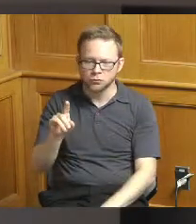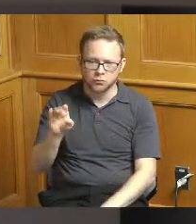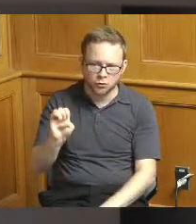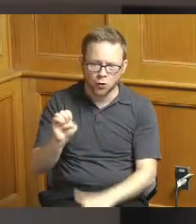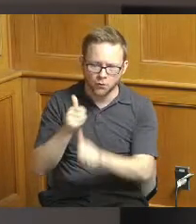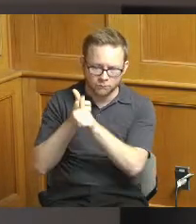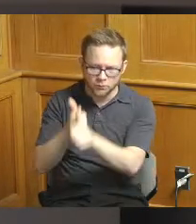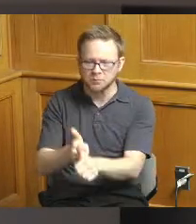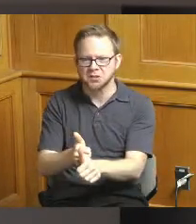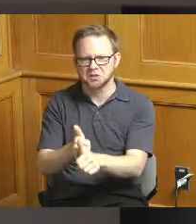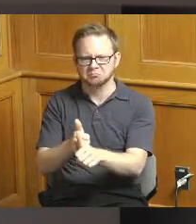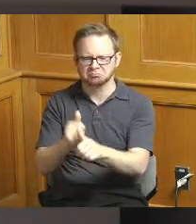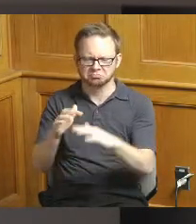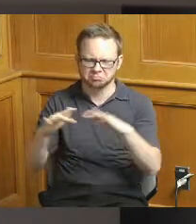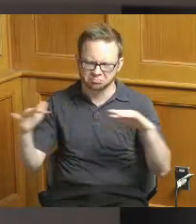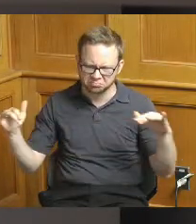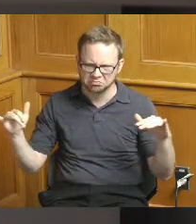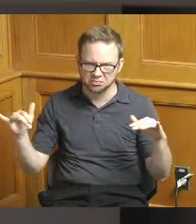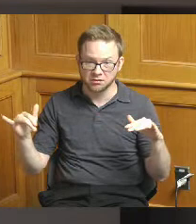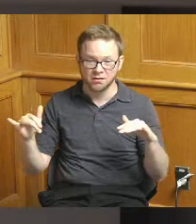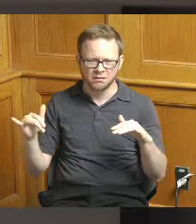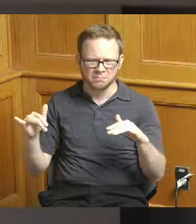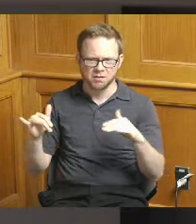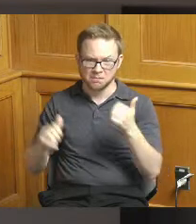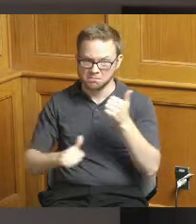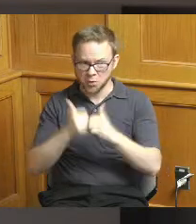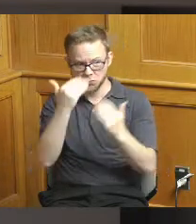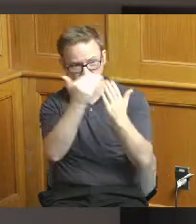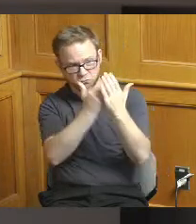but they were just about all of them were covered and then we had 3.8 million in